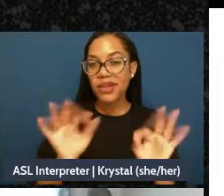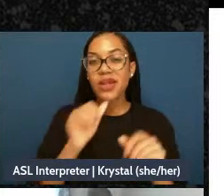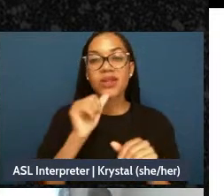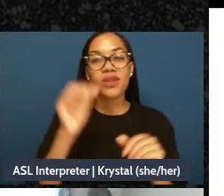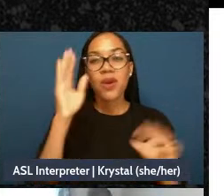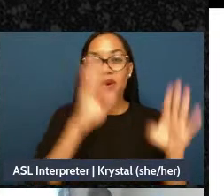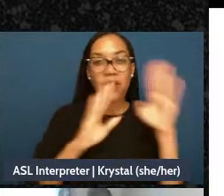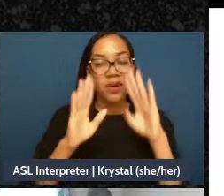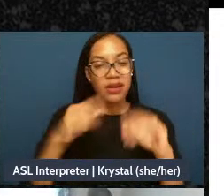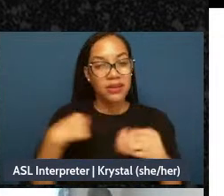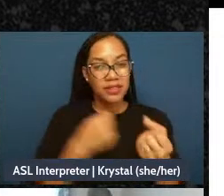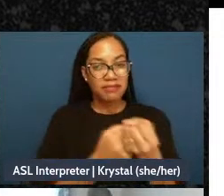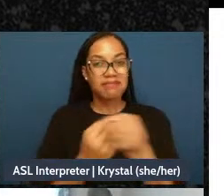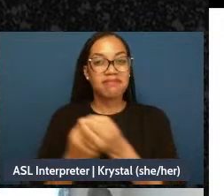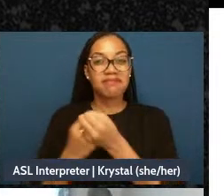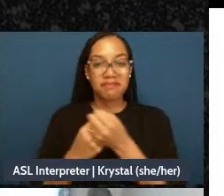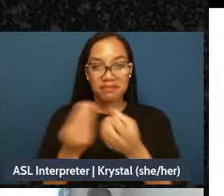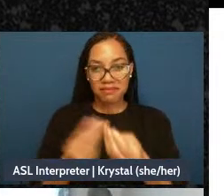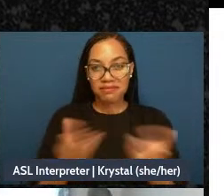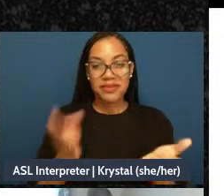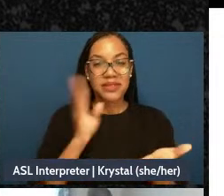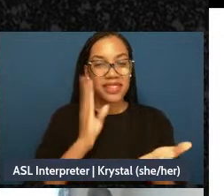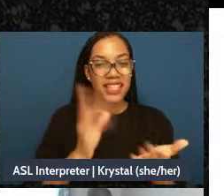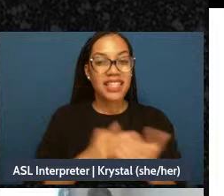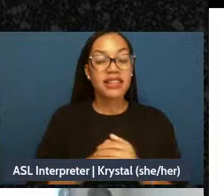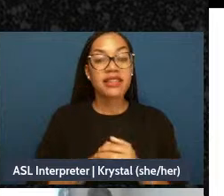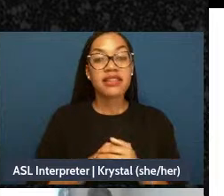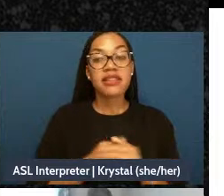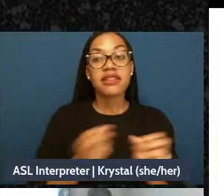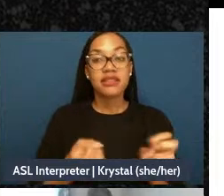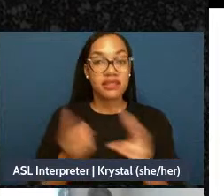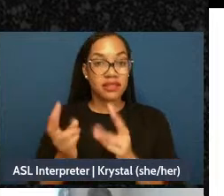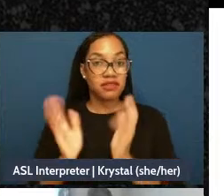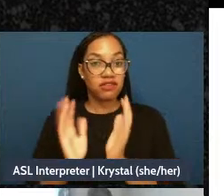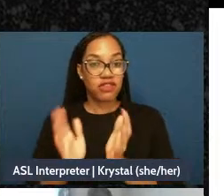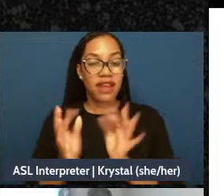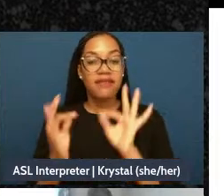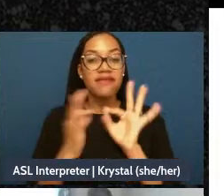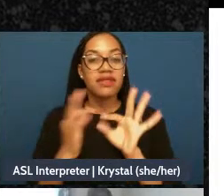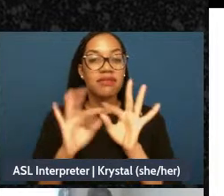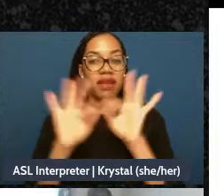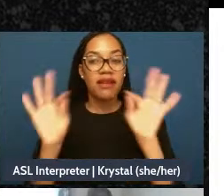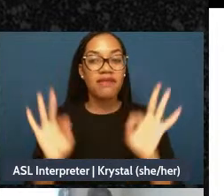And we've posted there in the chat the feedback form, thank you very much.